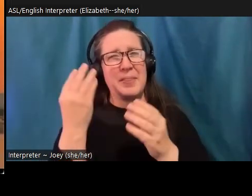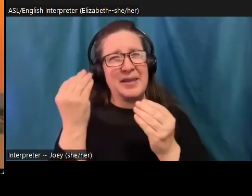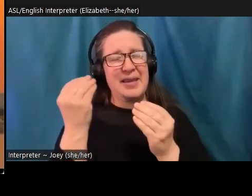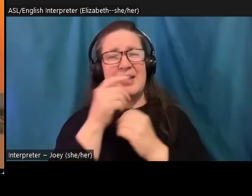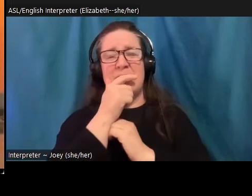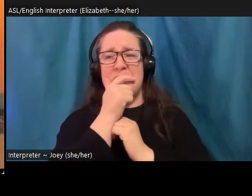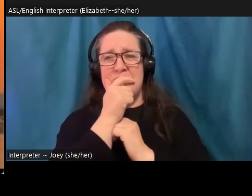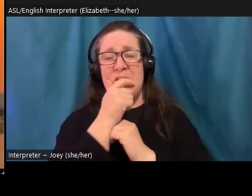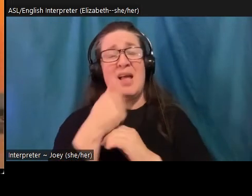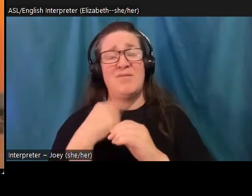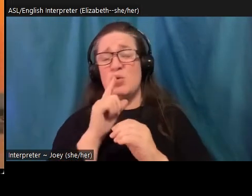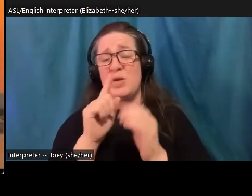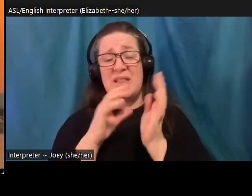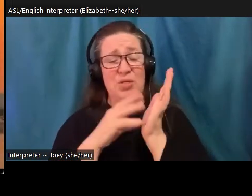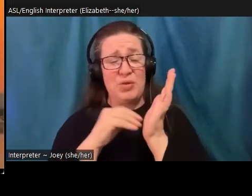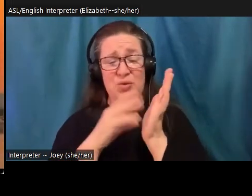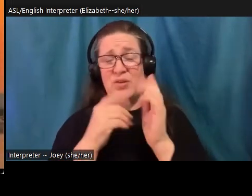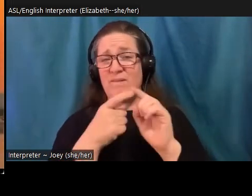learned this from colleagues and people who have worked in this